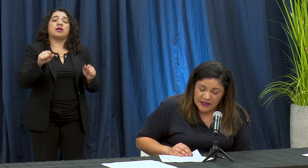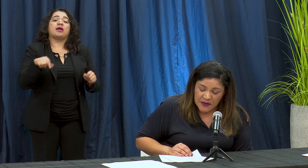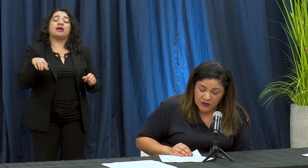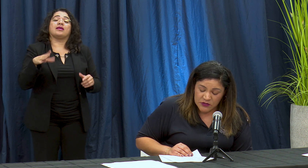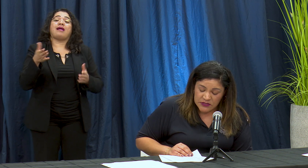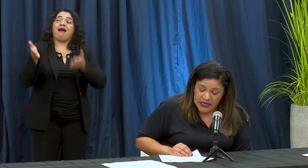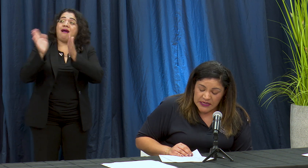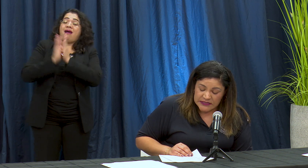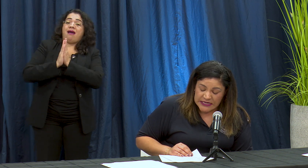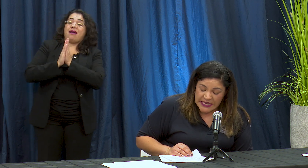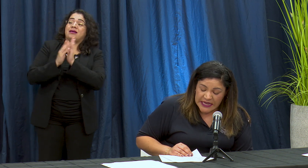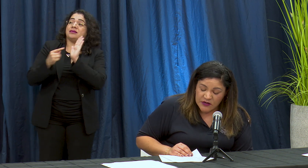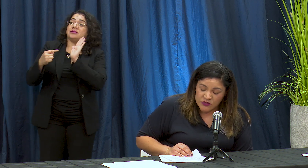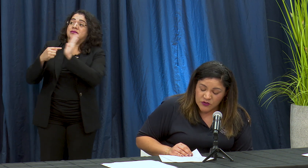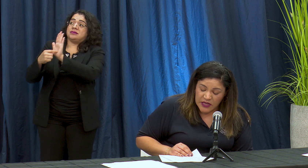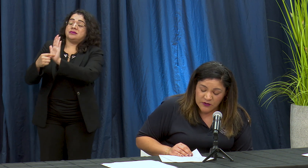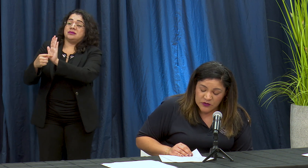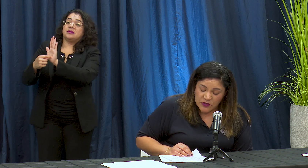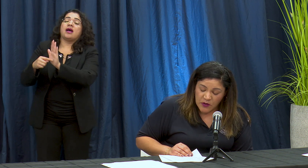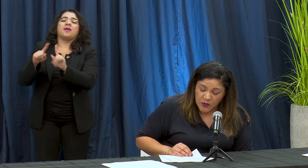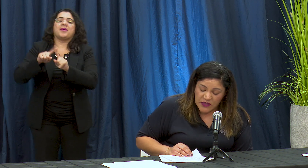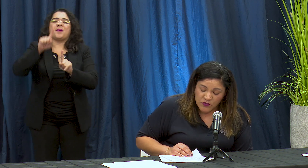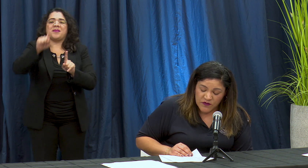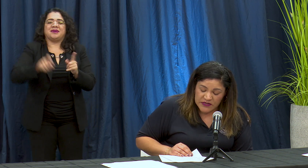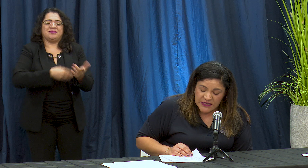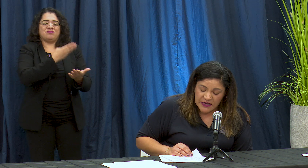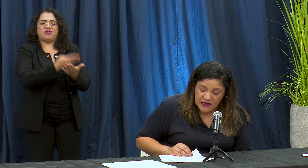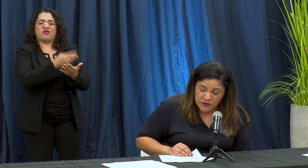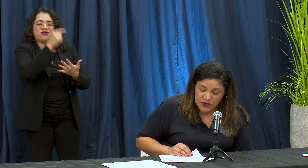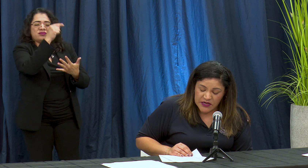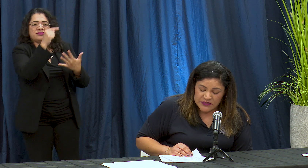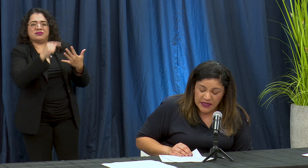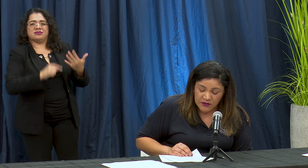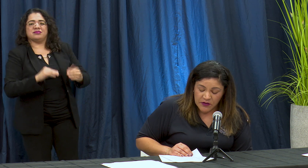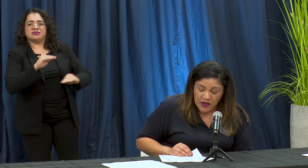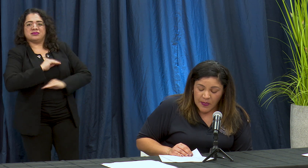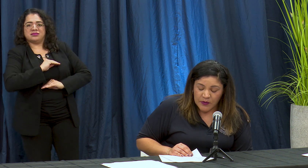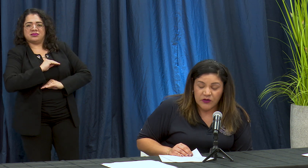etapa dos cineon loss condado x' pueden moverse a al ritmo del estado pero